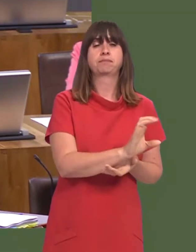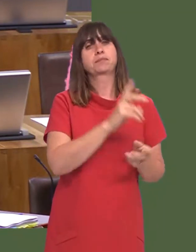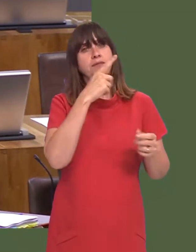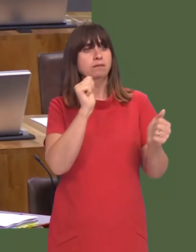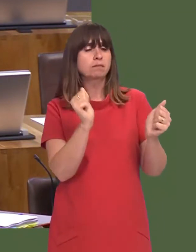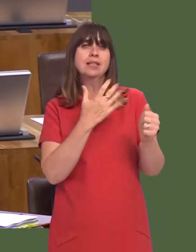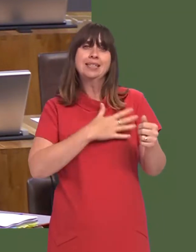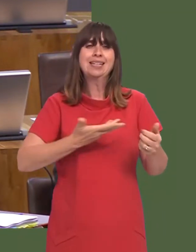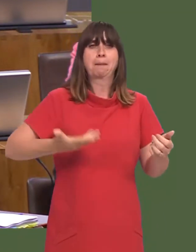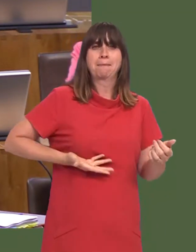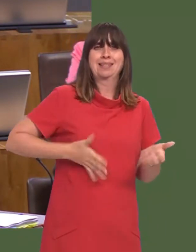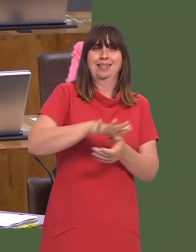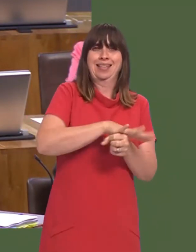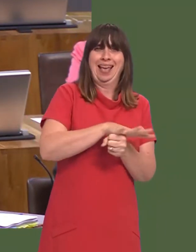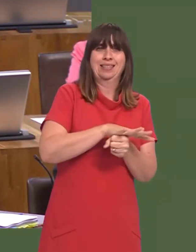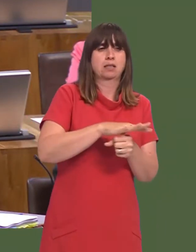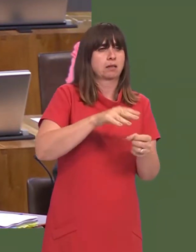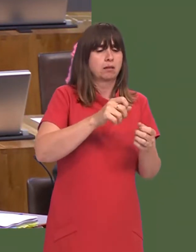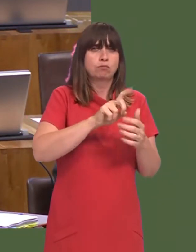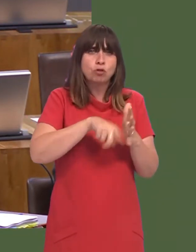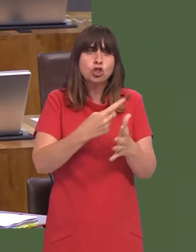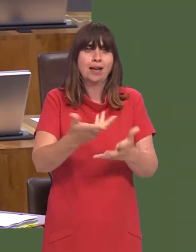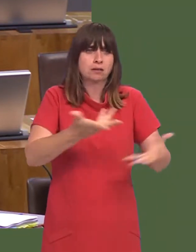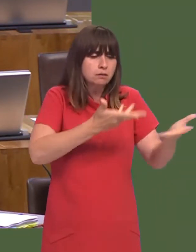subject to the submission and approval of full business cases in relation to the 11